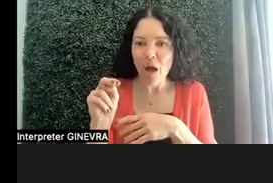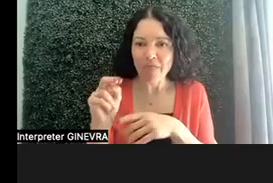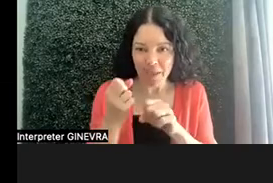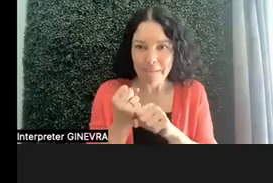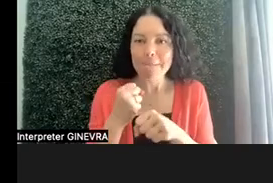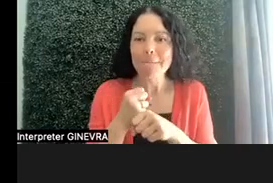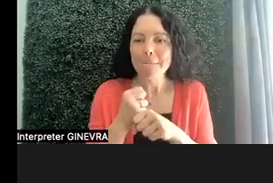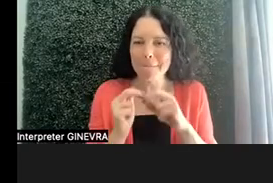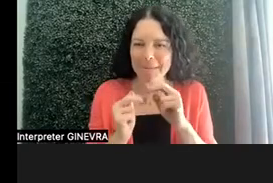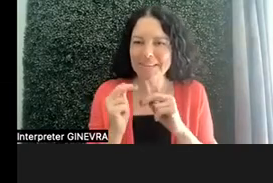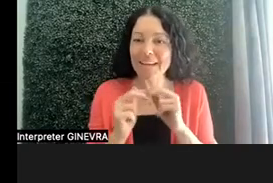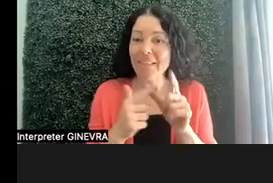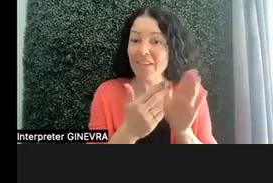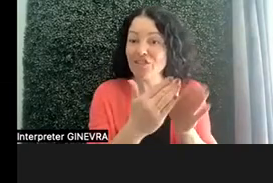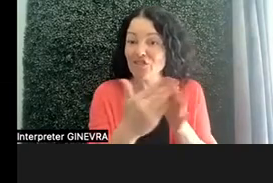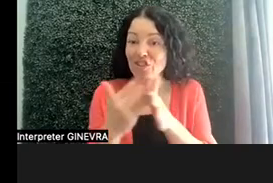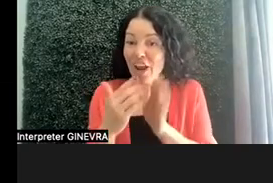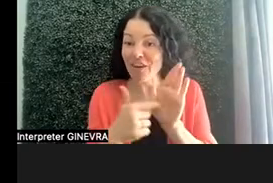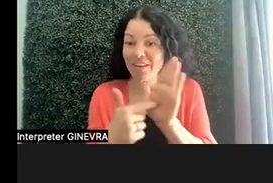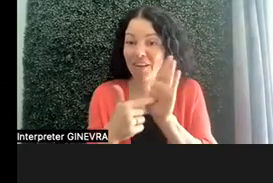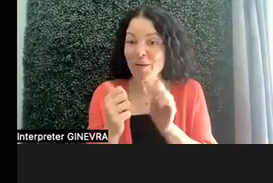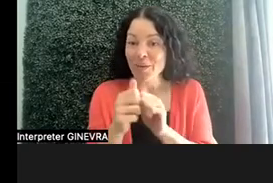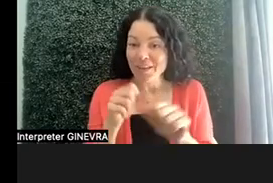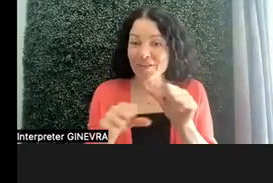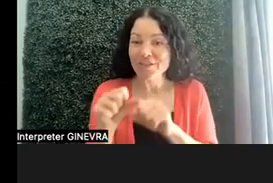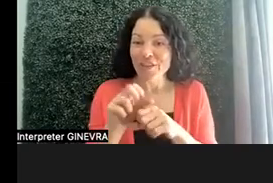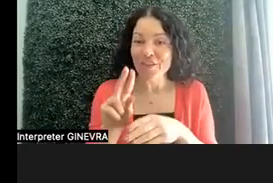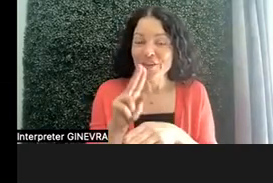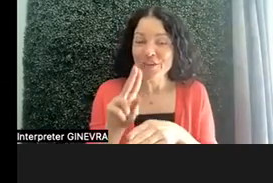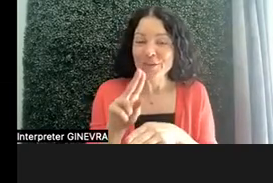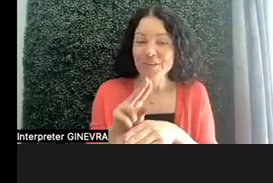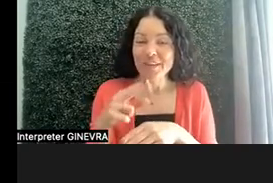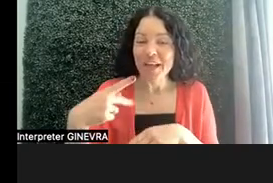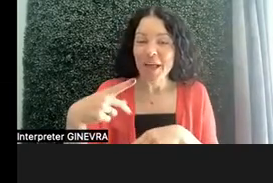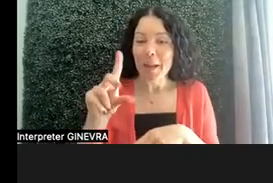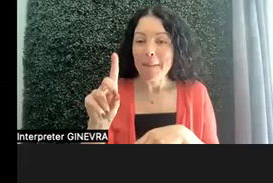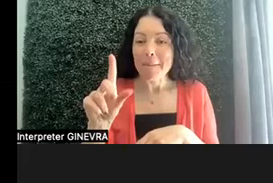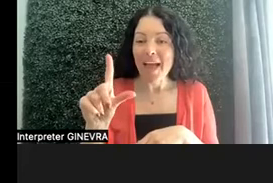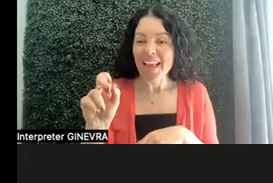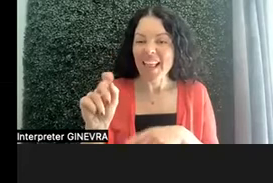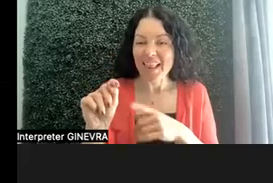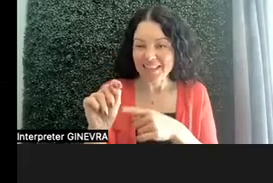And they shared it with one another, using a Padlet. And a Padlet, if none of you are familiar with a Padlet,